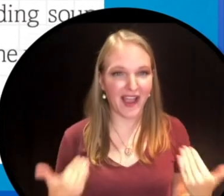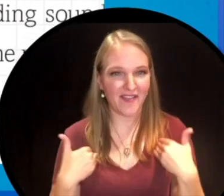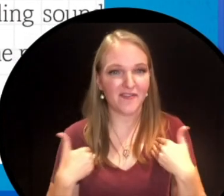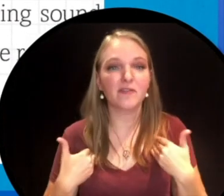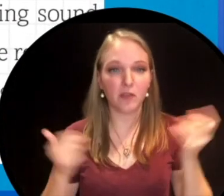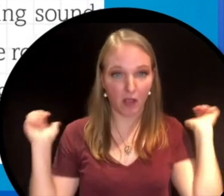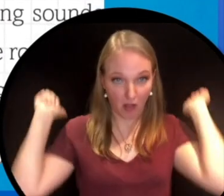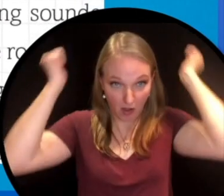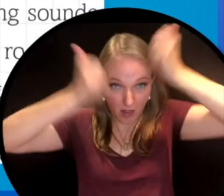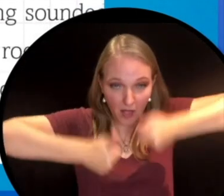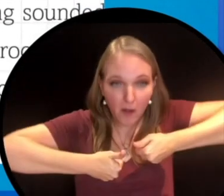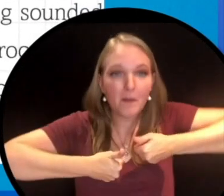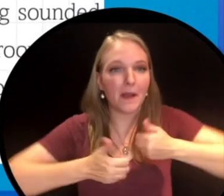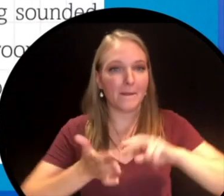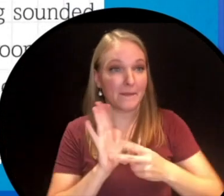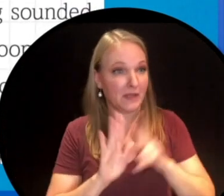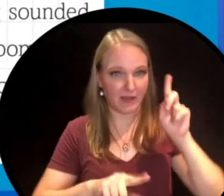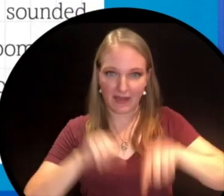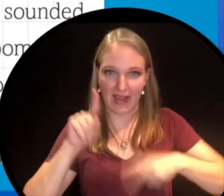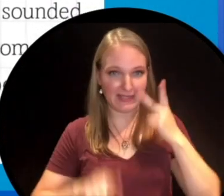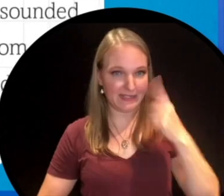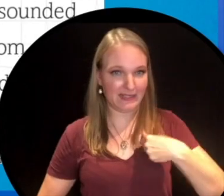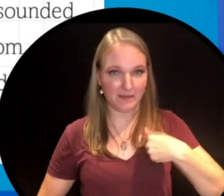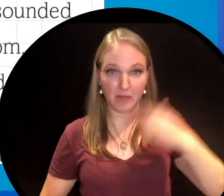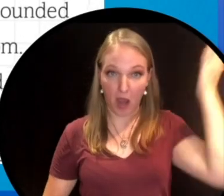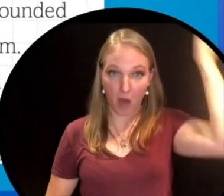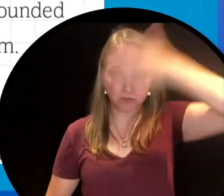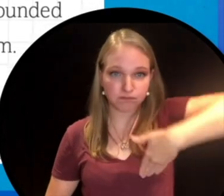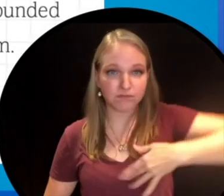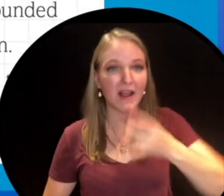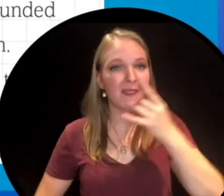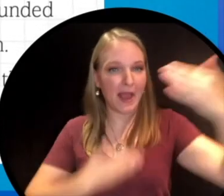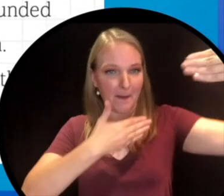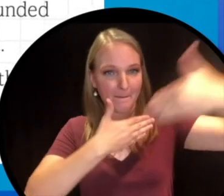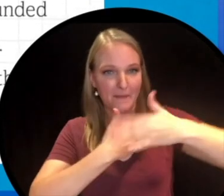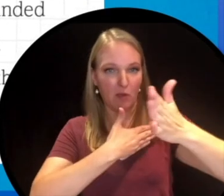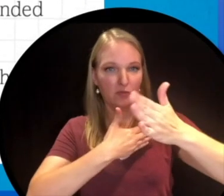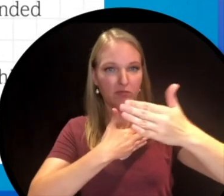I have all sorts of sides and angles you would be able to not even see me. The light would just